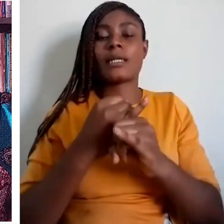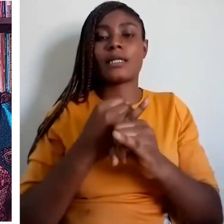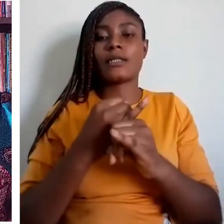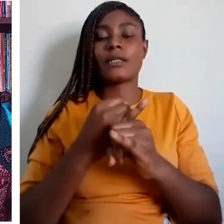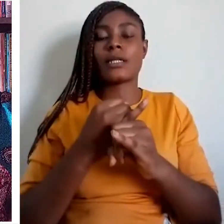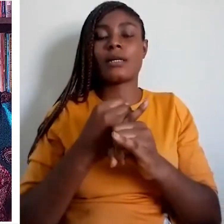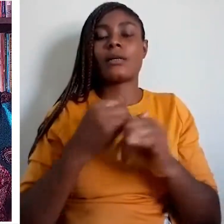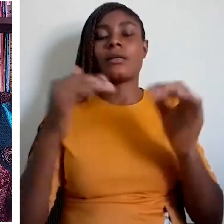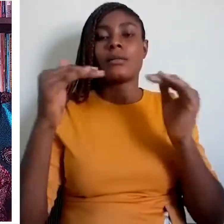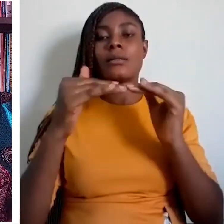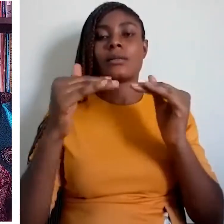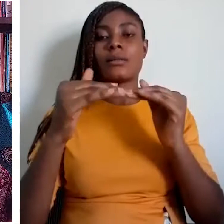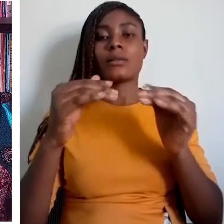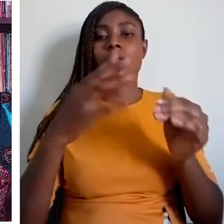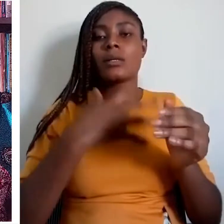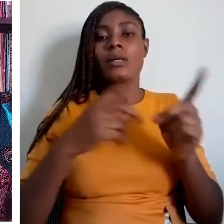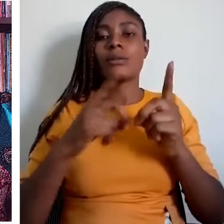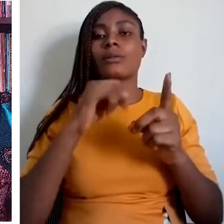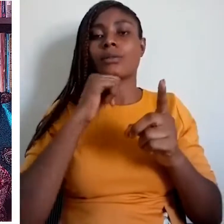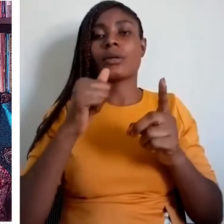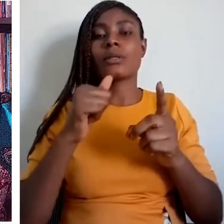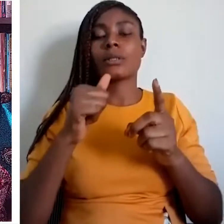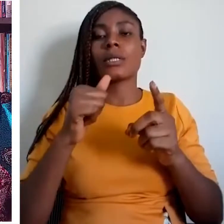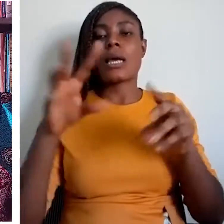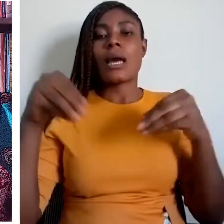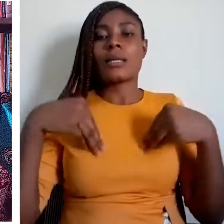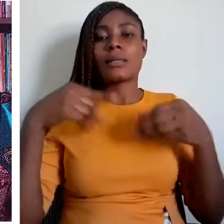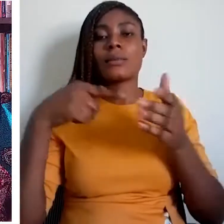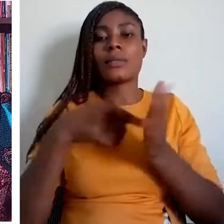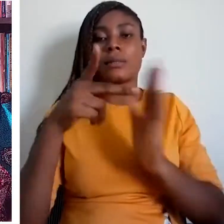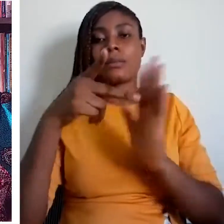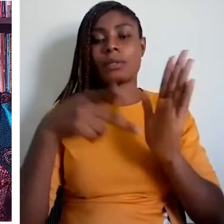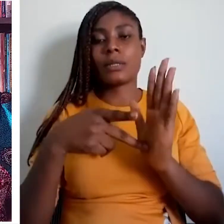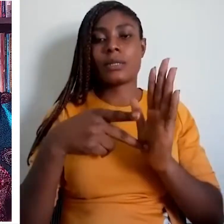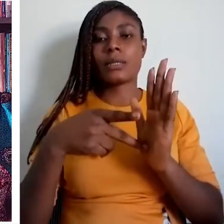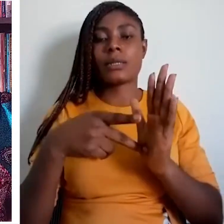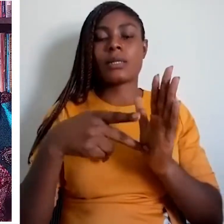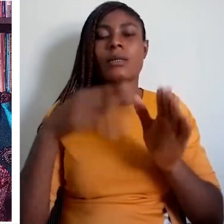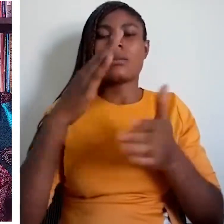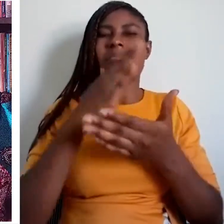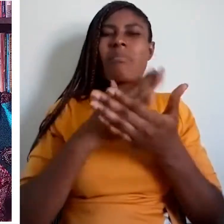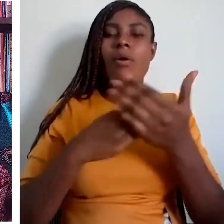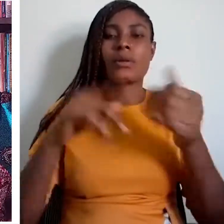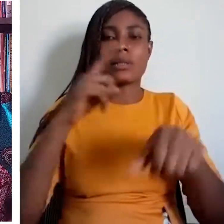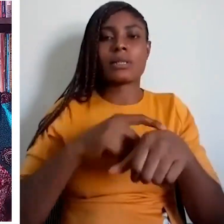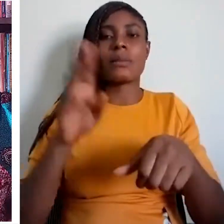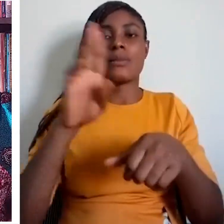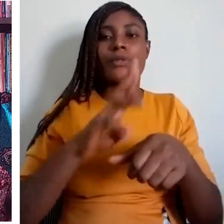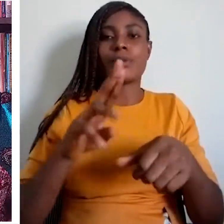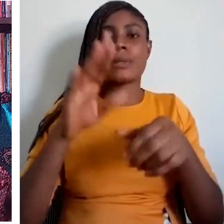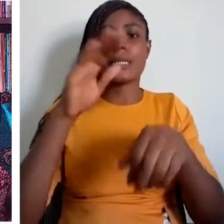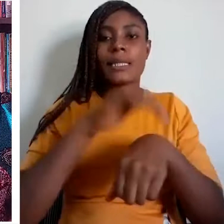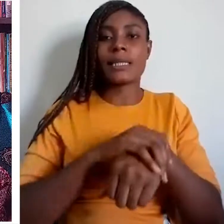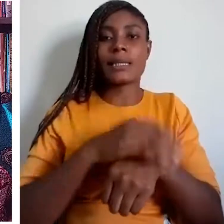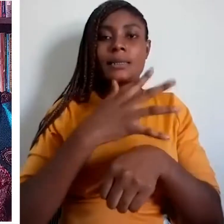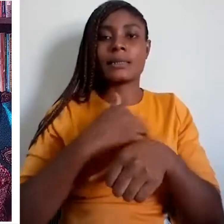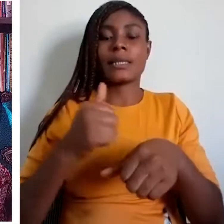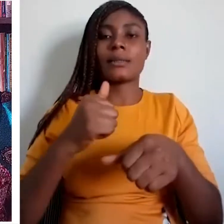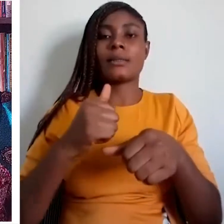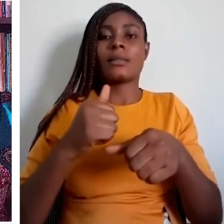But then, the funding to do the work is not adequate enough to yield the desired results.